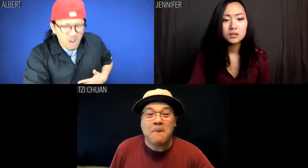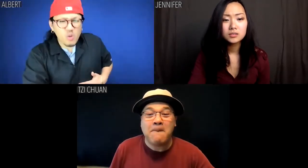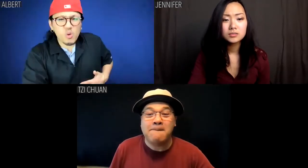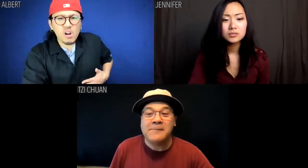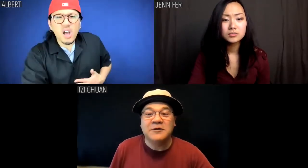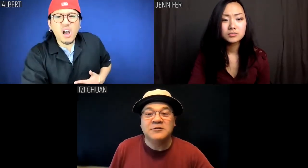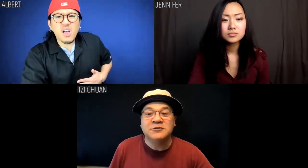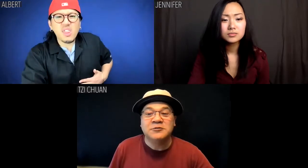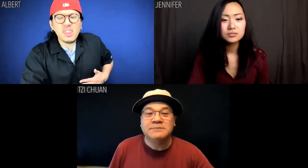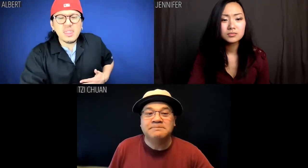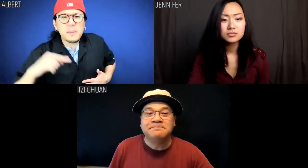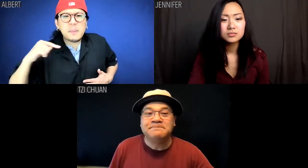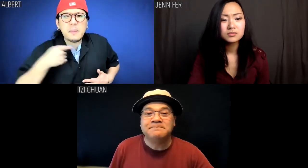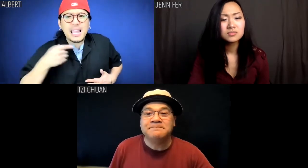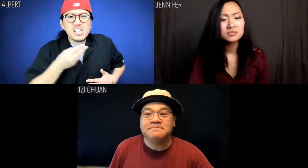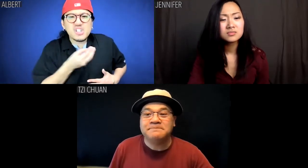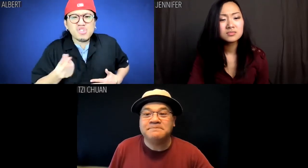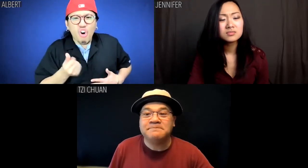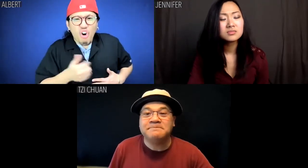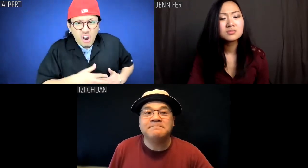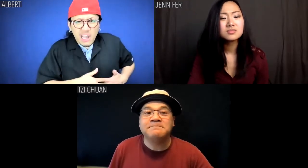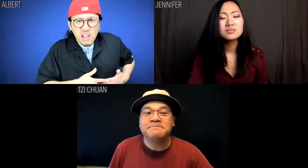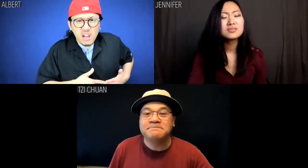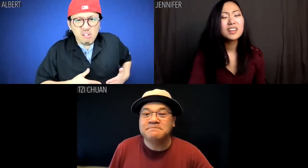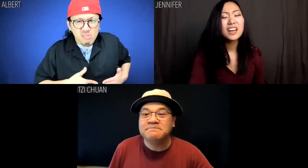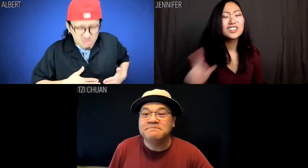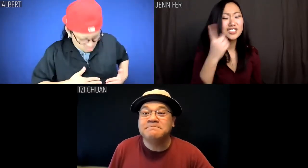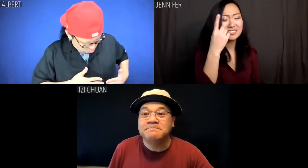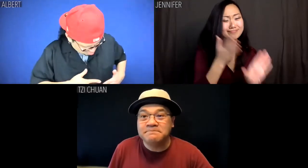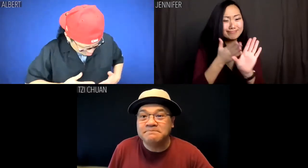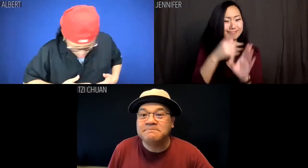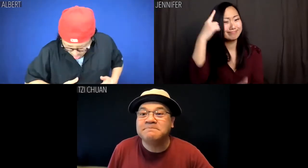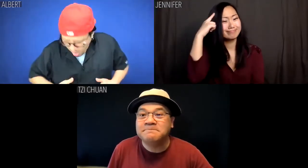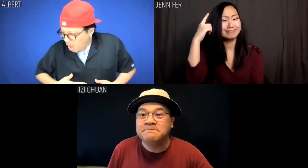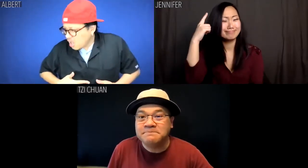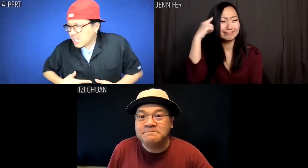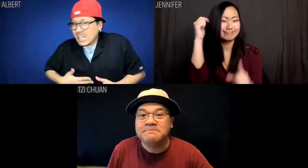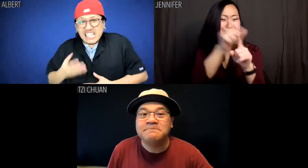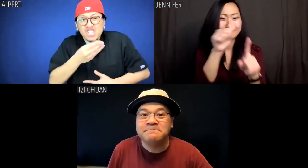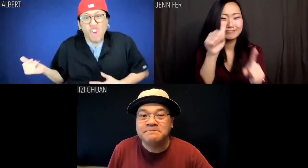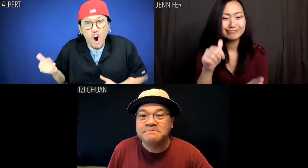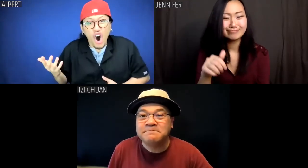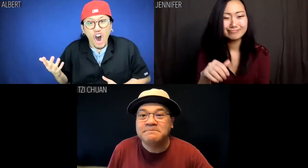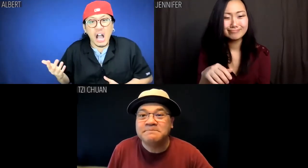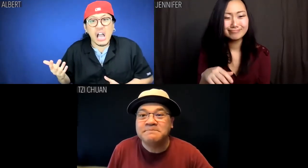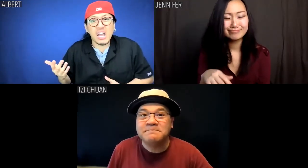Albert: Huh. The pain is all gone.